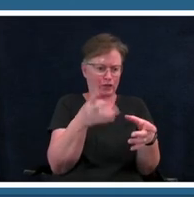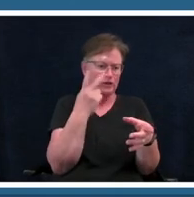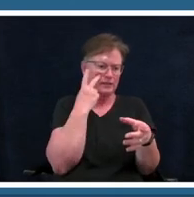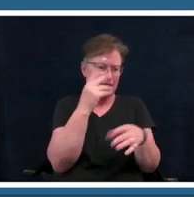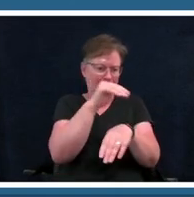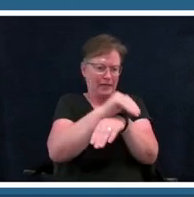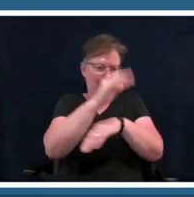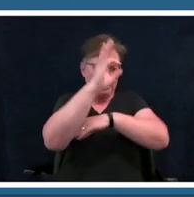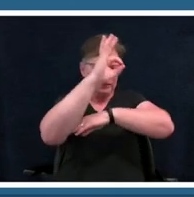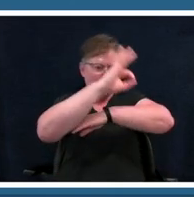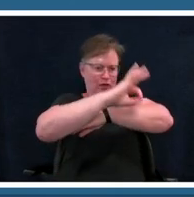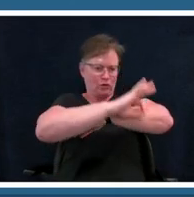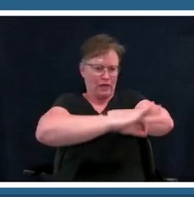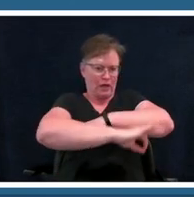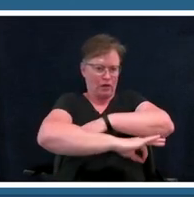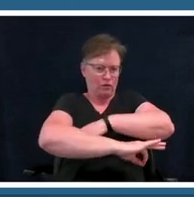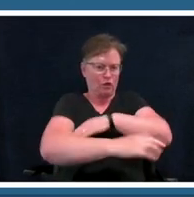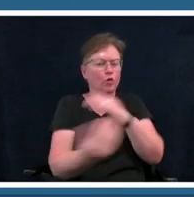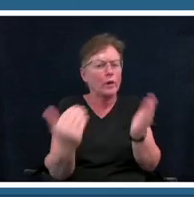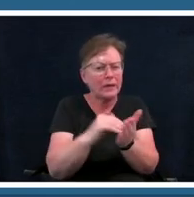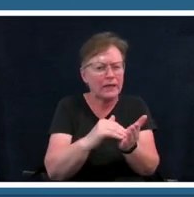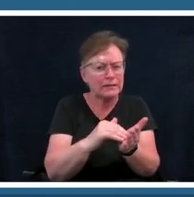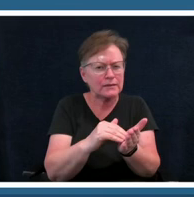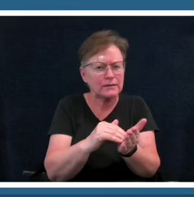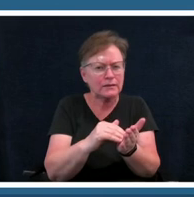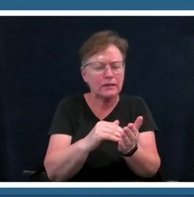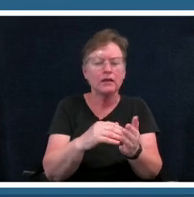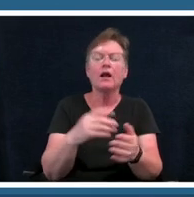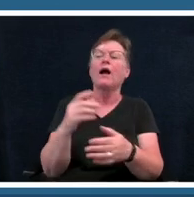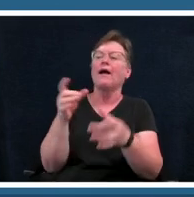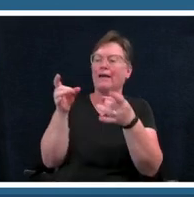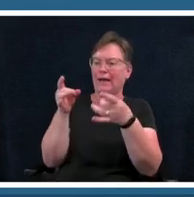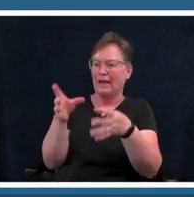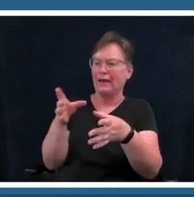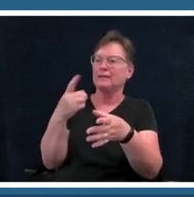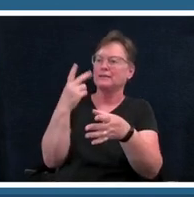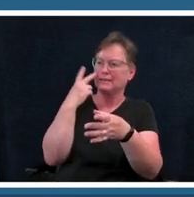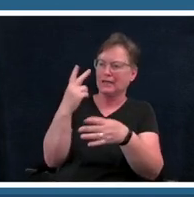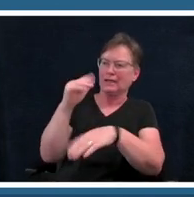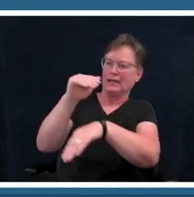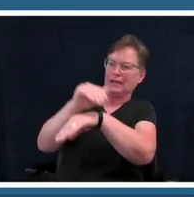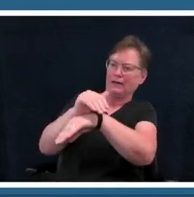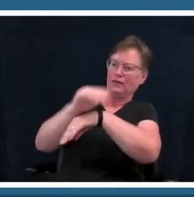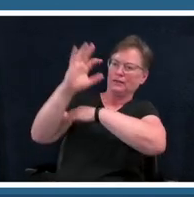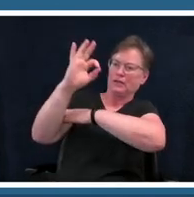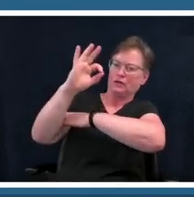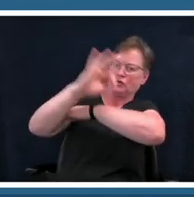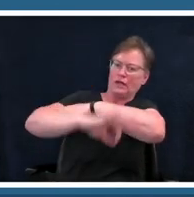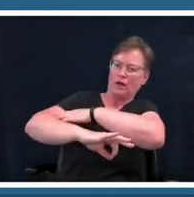second a and says the same thing i hate to see the evening sun go down the b is